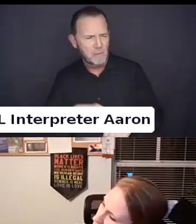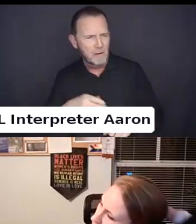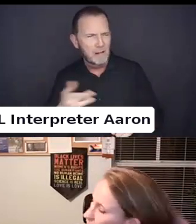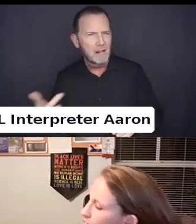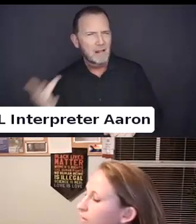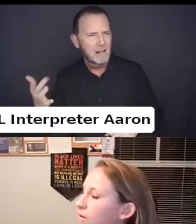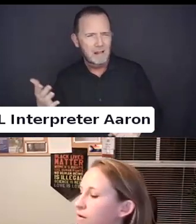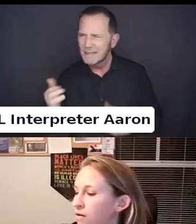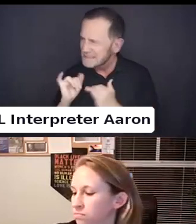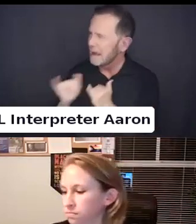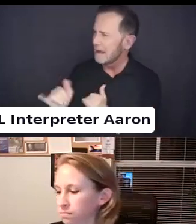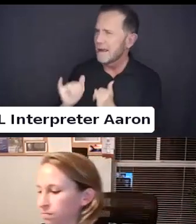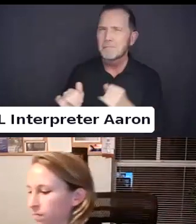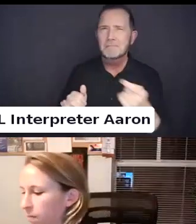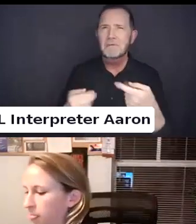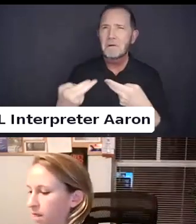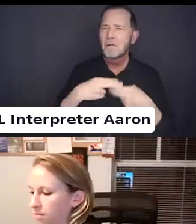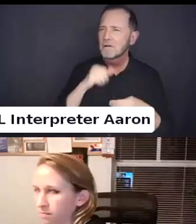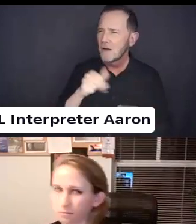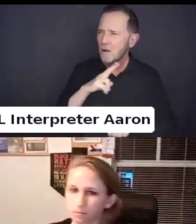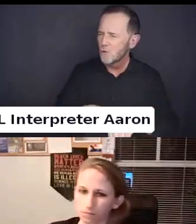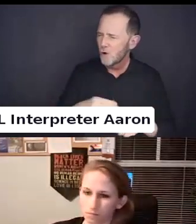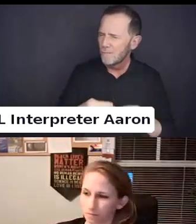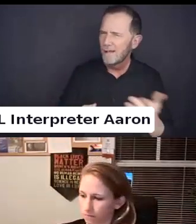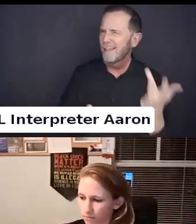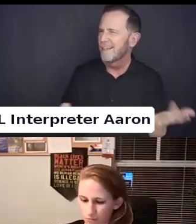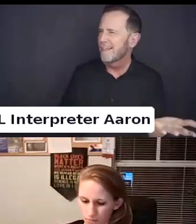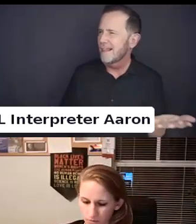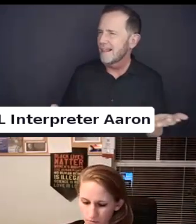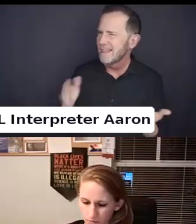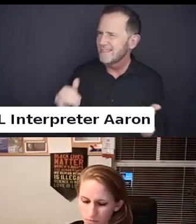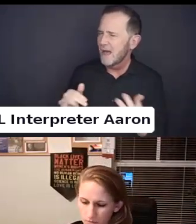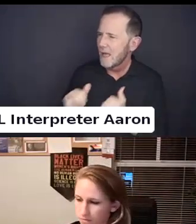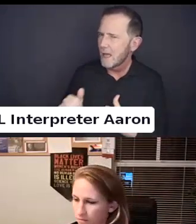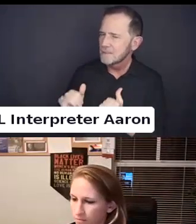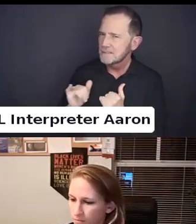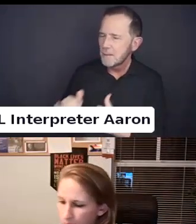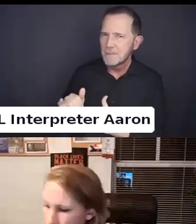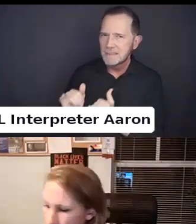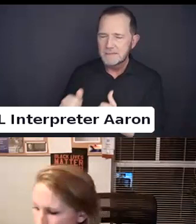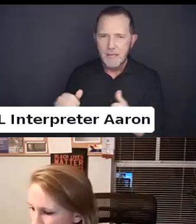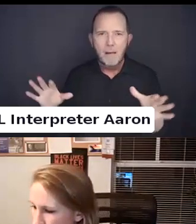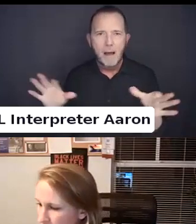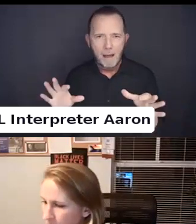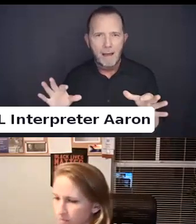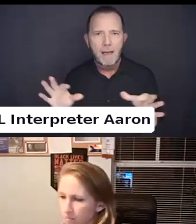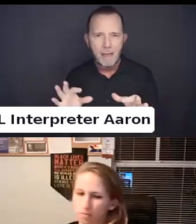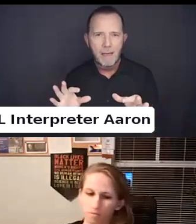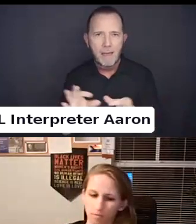Especially once you begin to identify or understand how these things work in a larger context